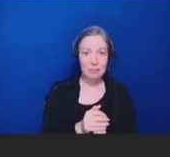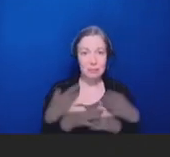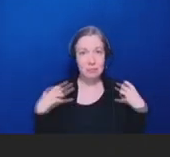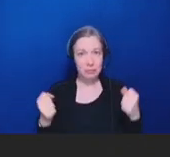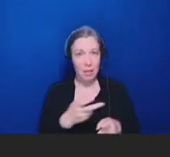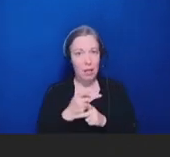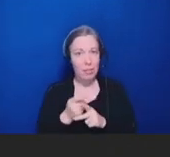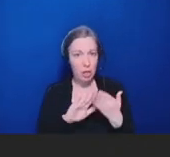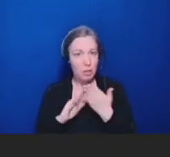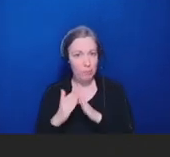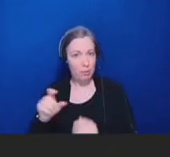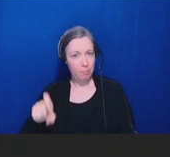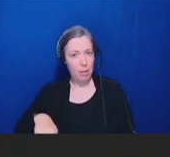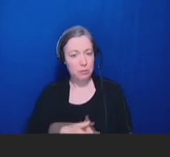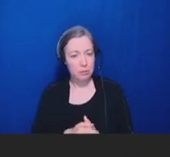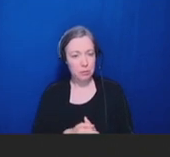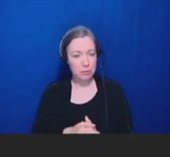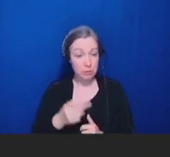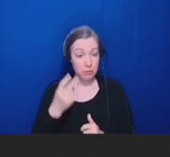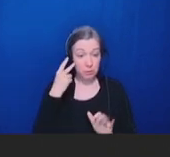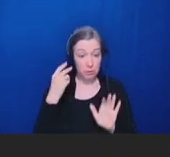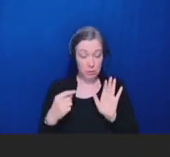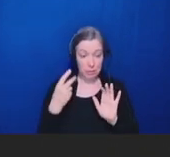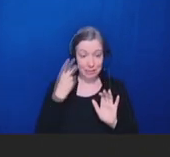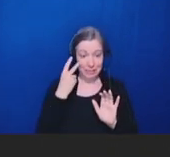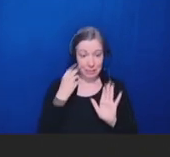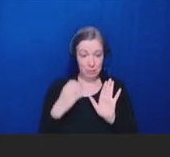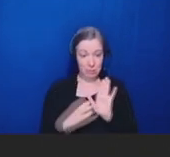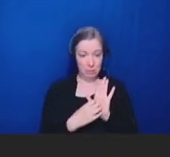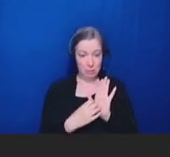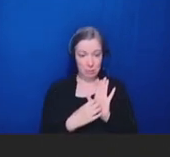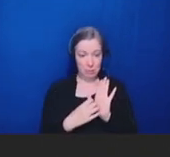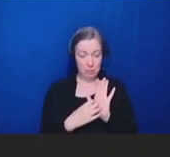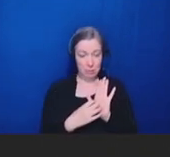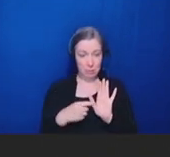And at the bottom of the slide, you can see that there are some things here that, you